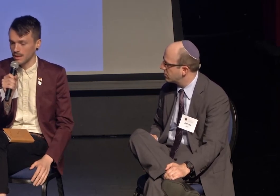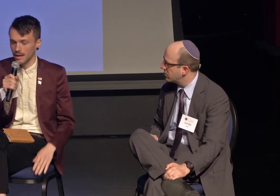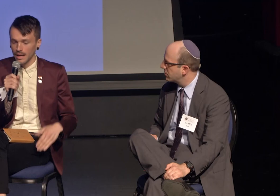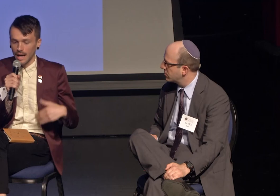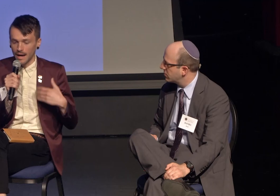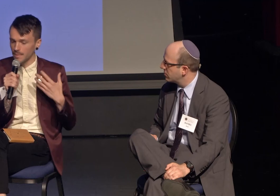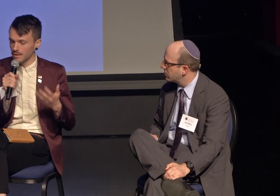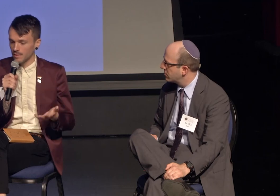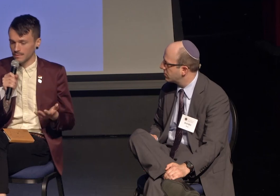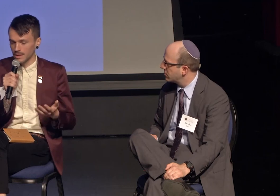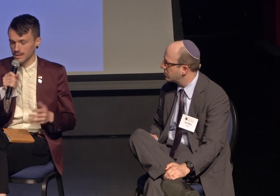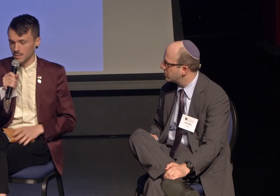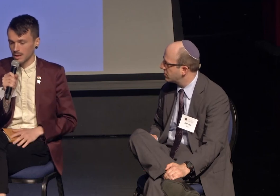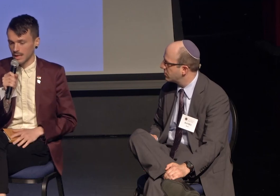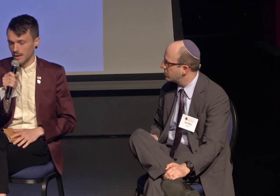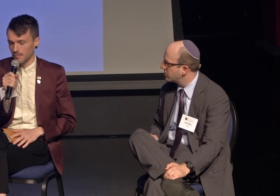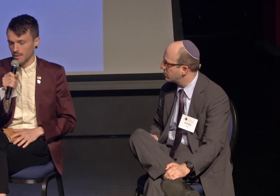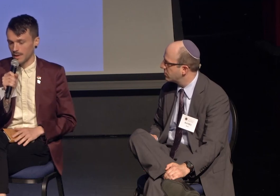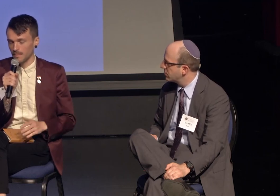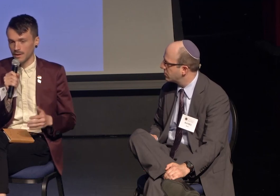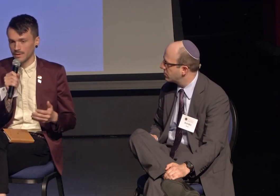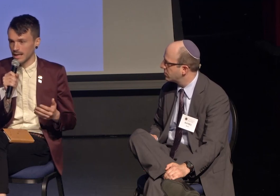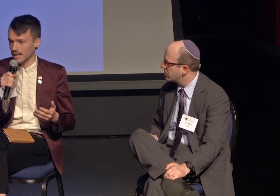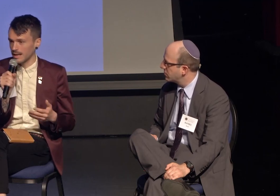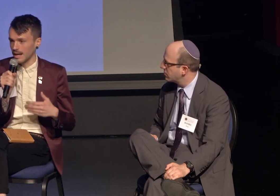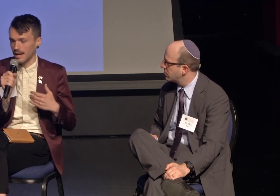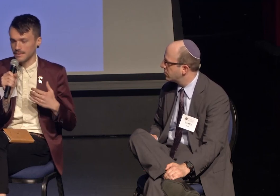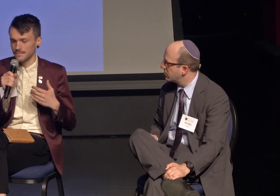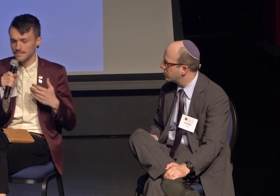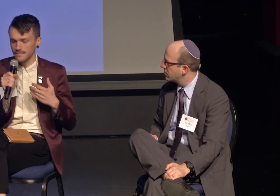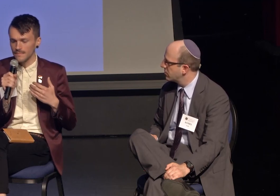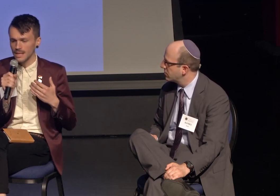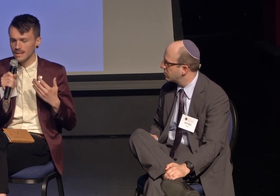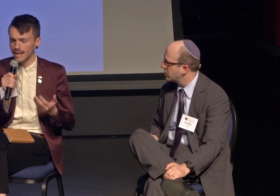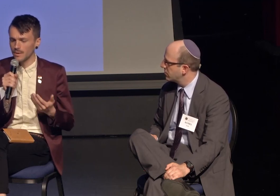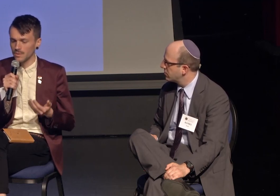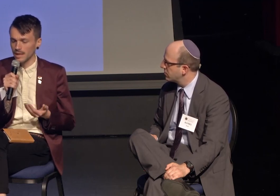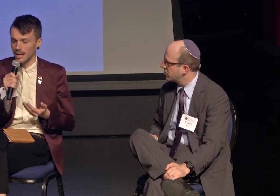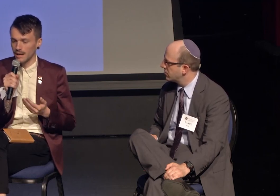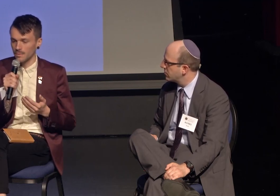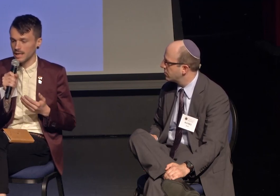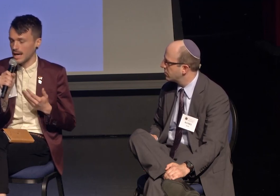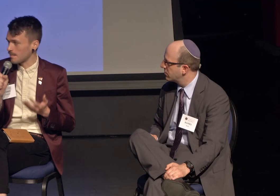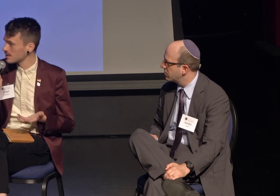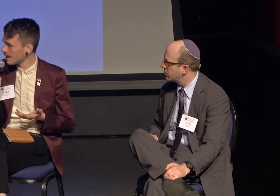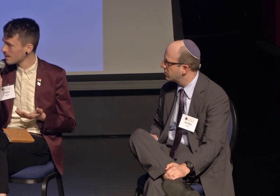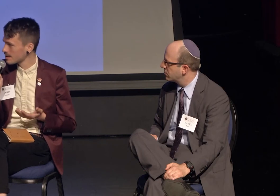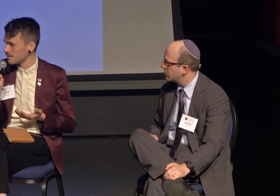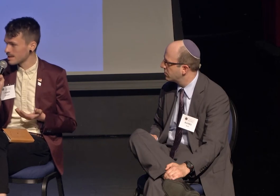but I've been involved in this work now for the better part of a decade and not only are we able to have those conversations,